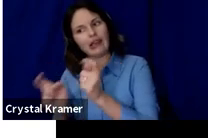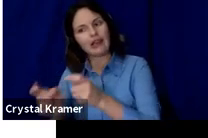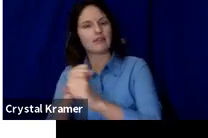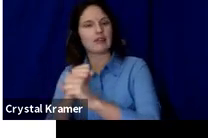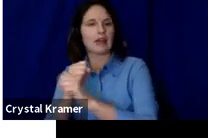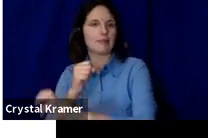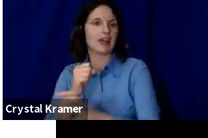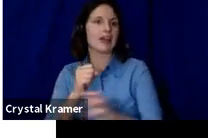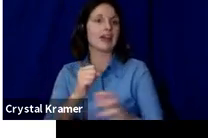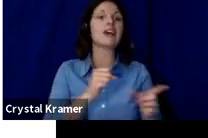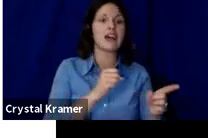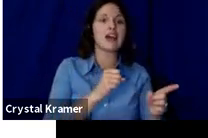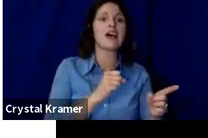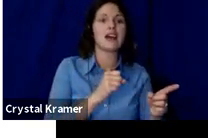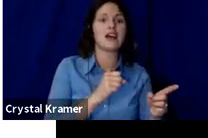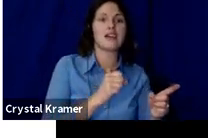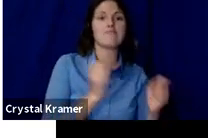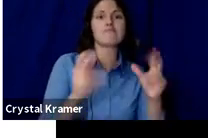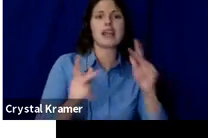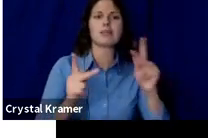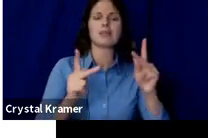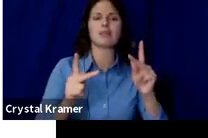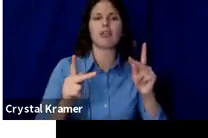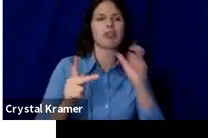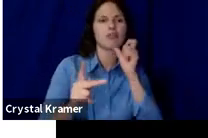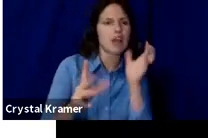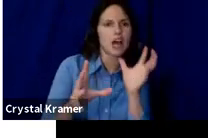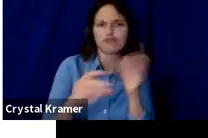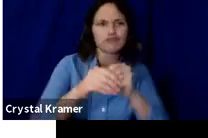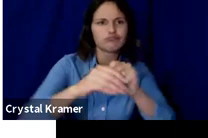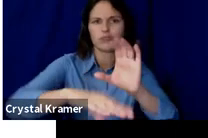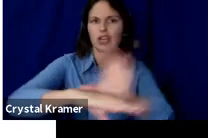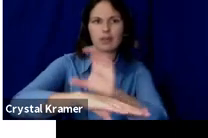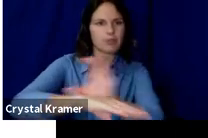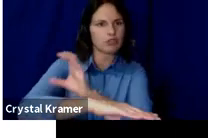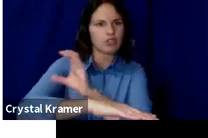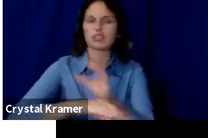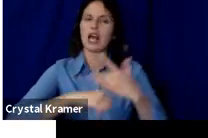computers and away from unavailable to respond to your crowdfunding campaign.